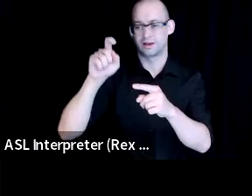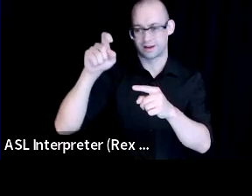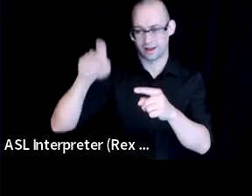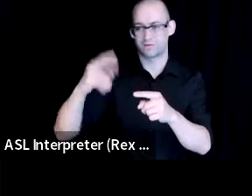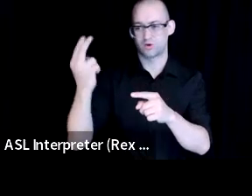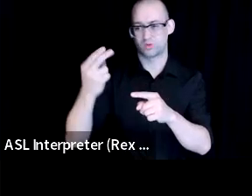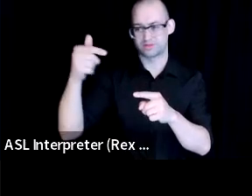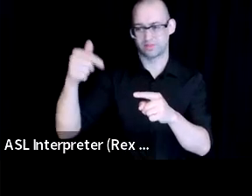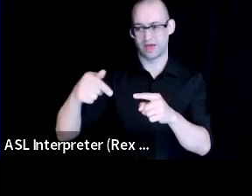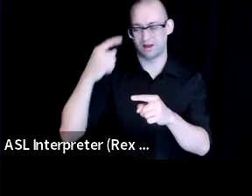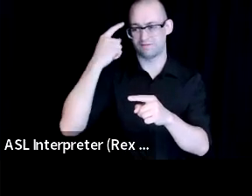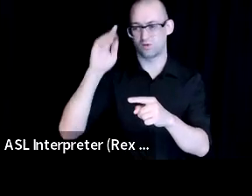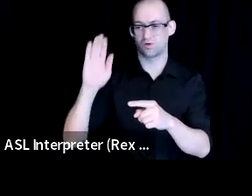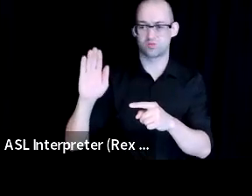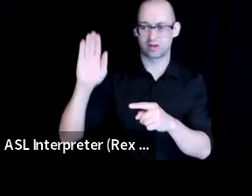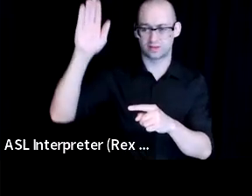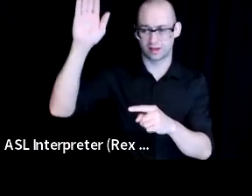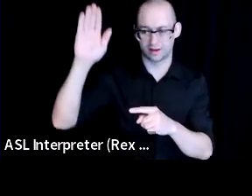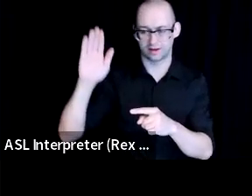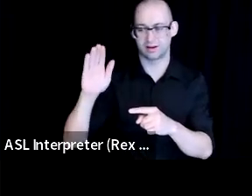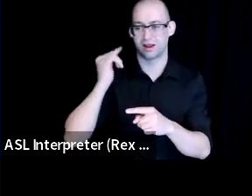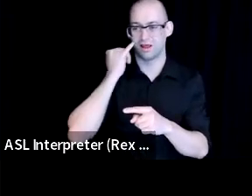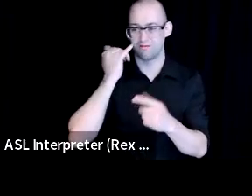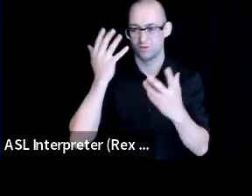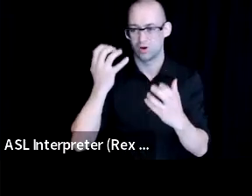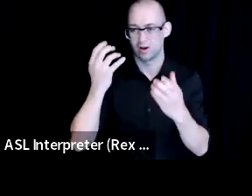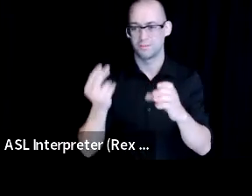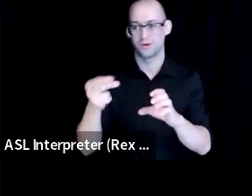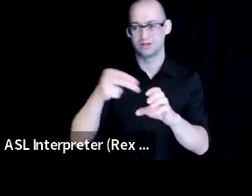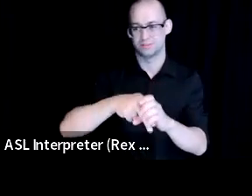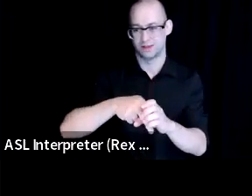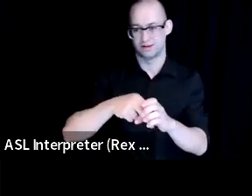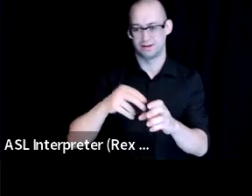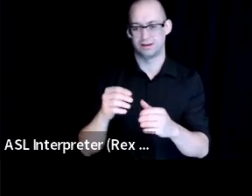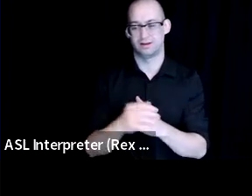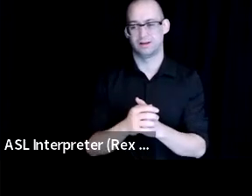So when we get to the community discussion, we'd love for you to raise your hands and join the conversation.